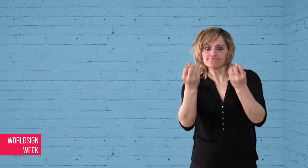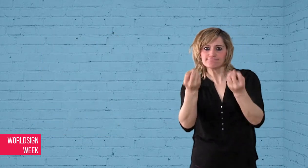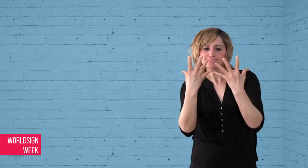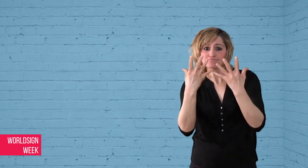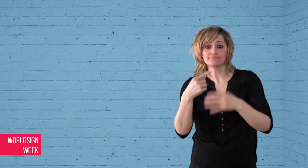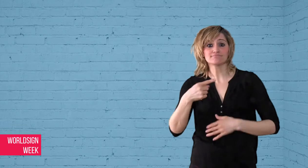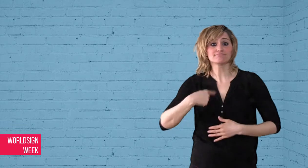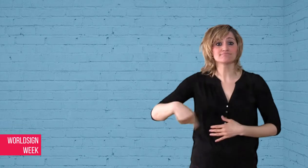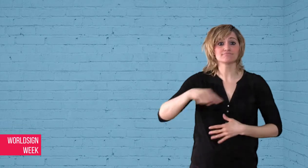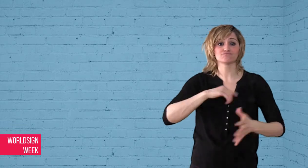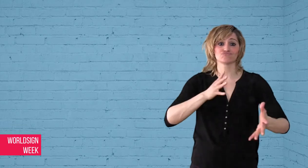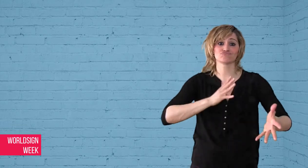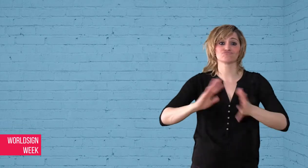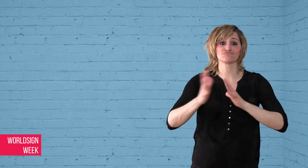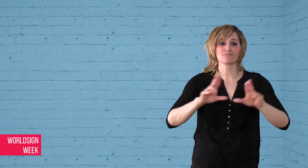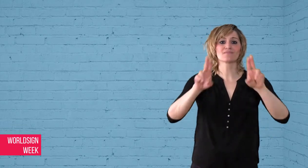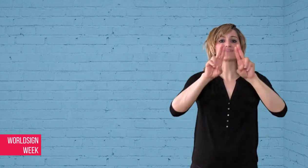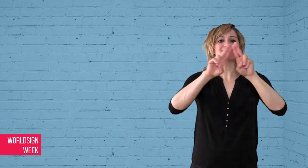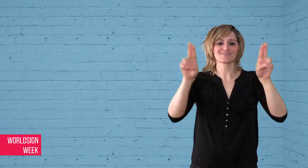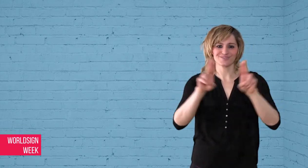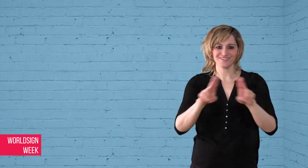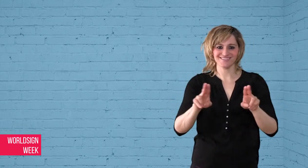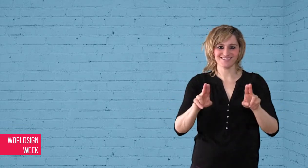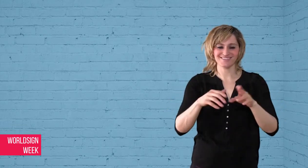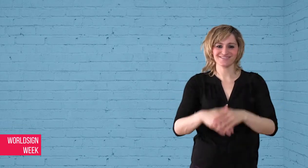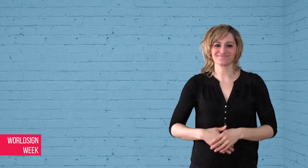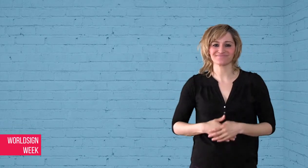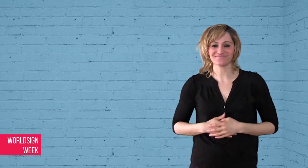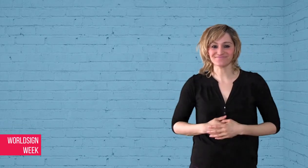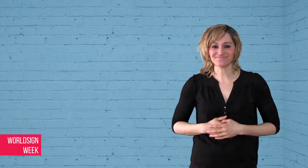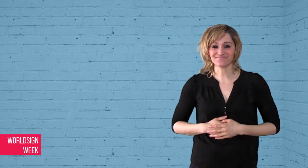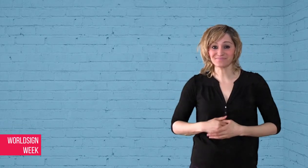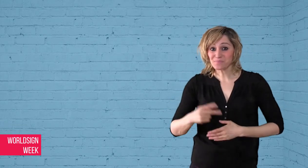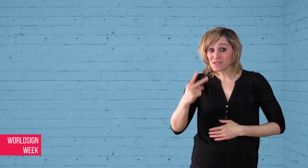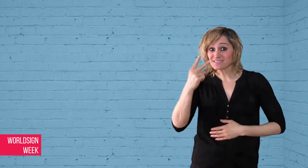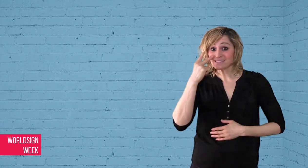all in International Sign.